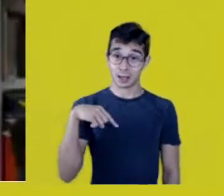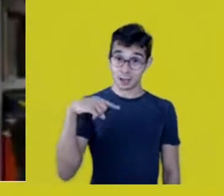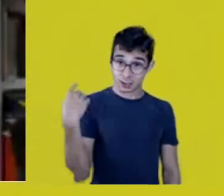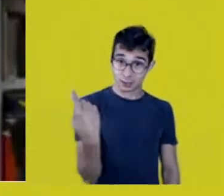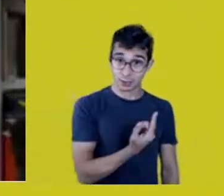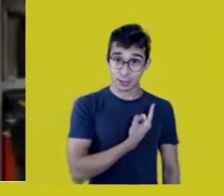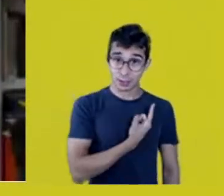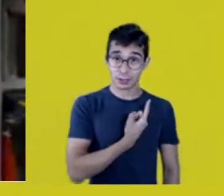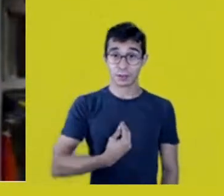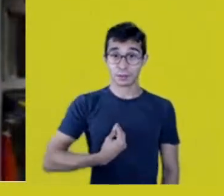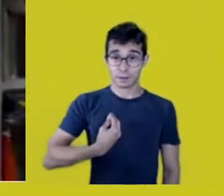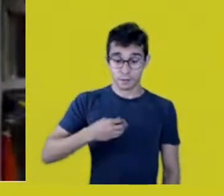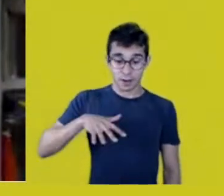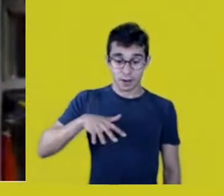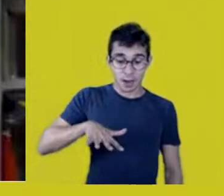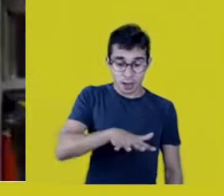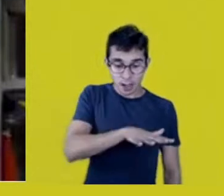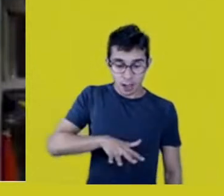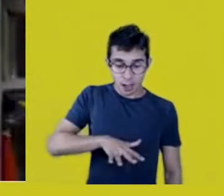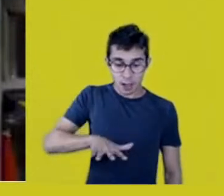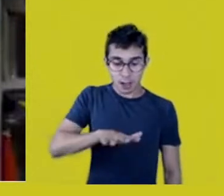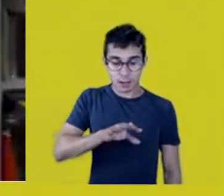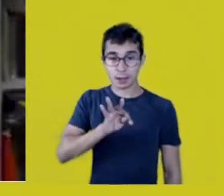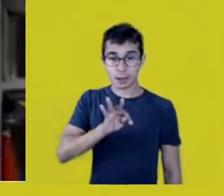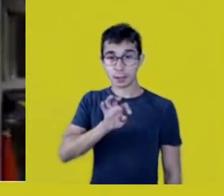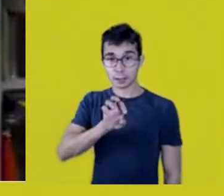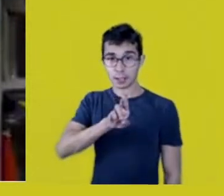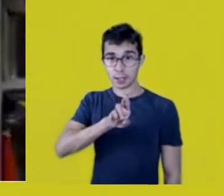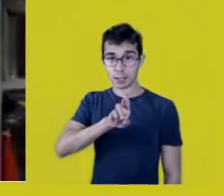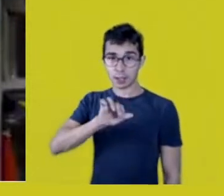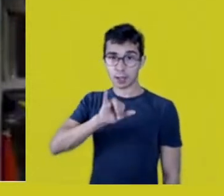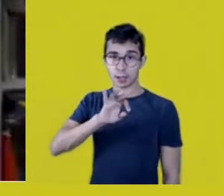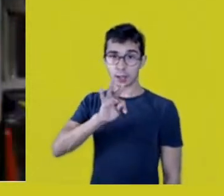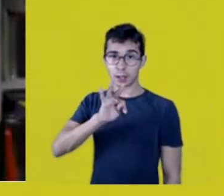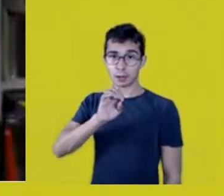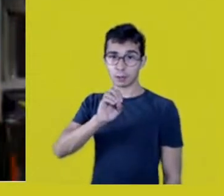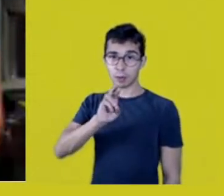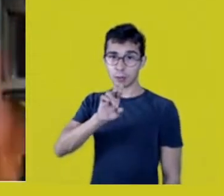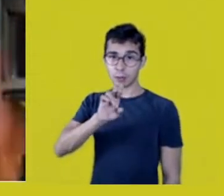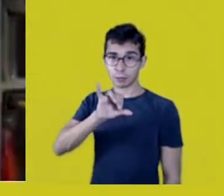think about it as a big place where we are all “Brazilians”,